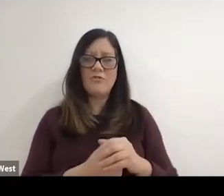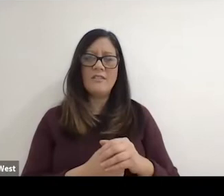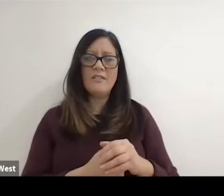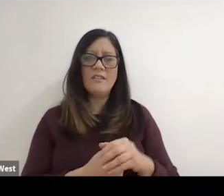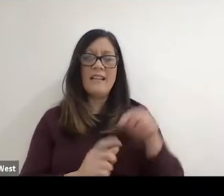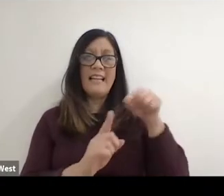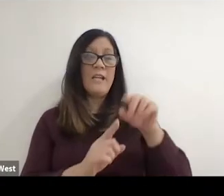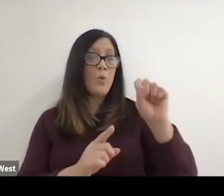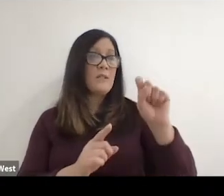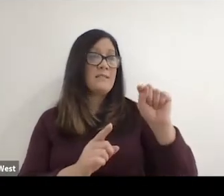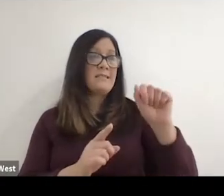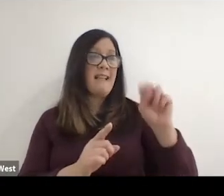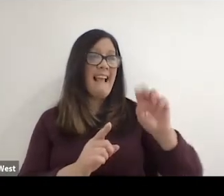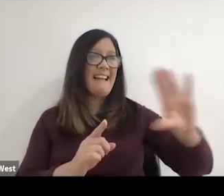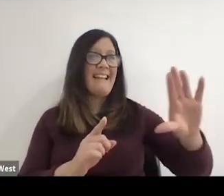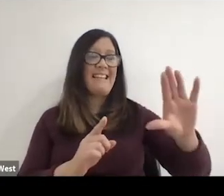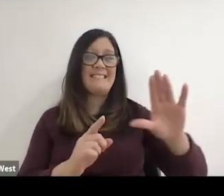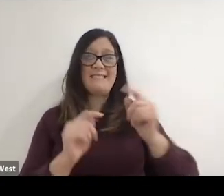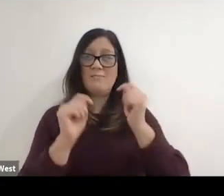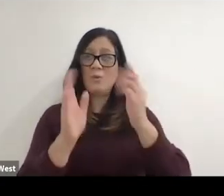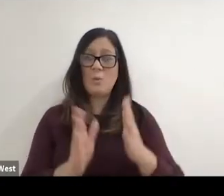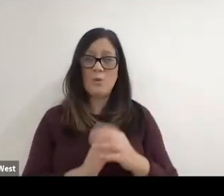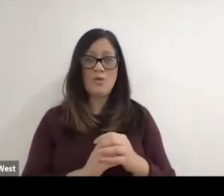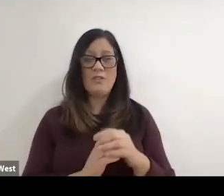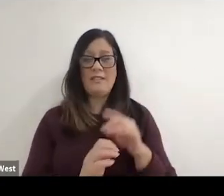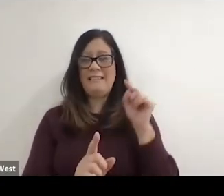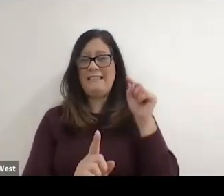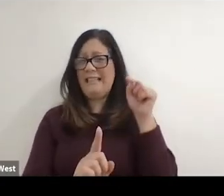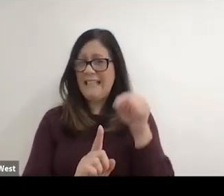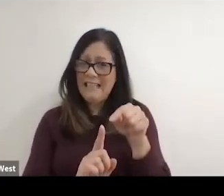Stan Labanowich's tutor and he was absolutely the number one individual